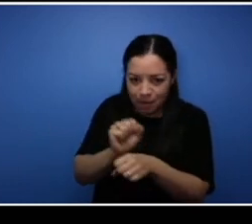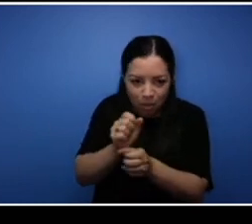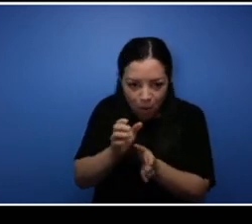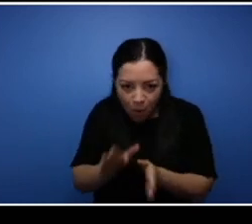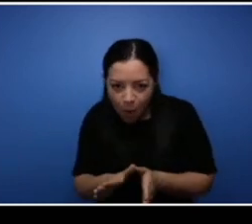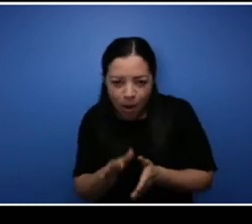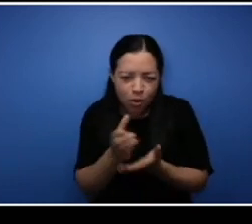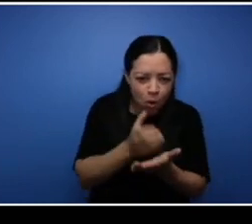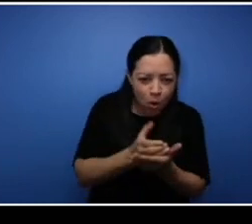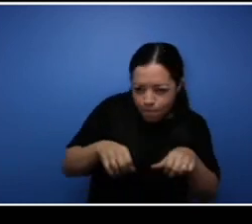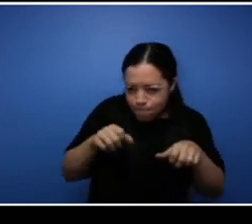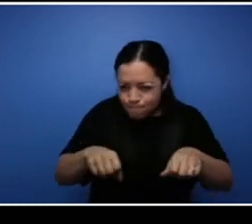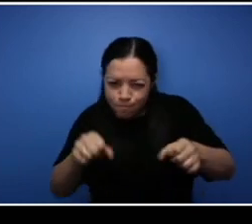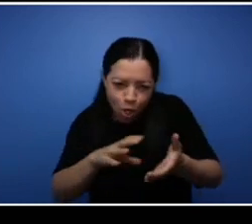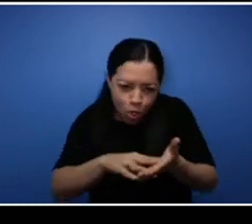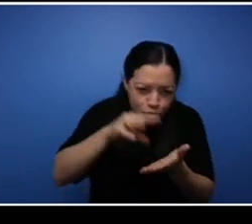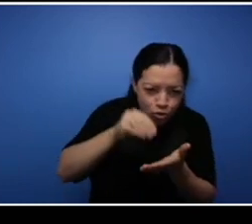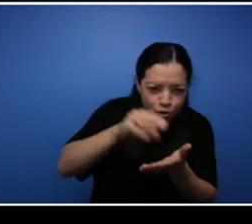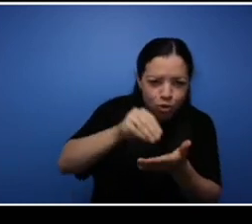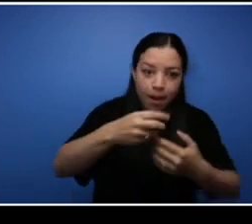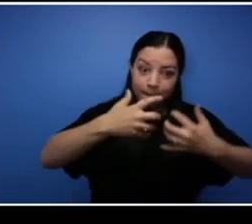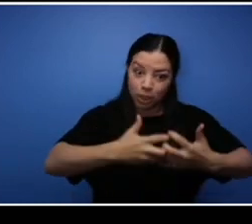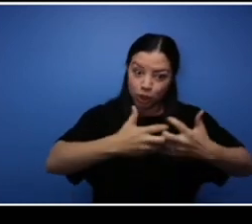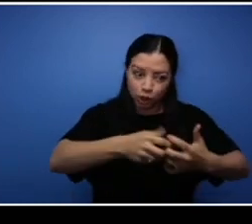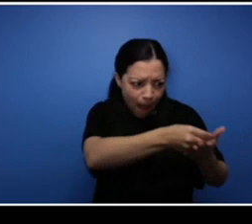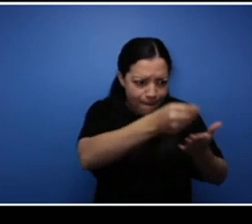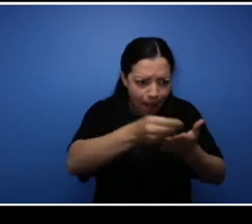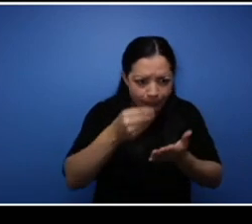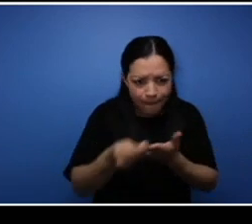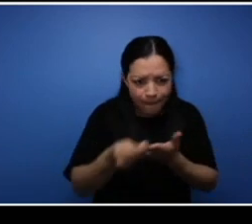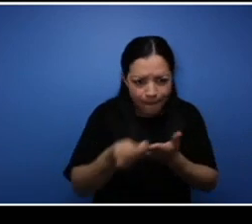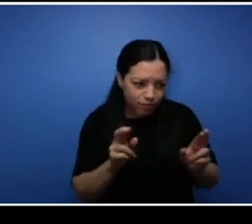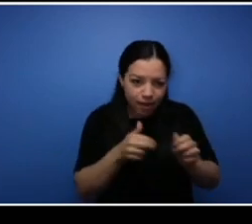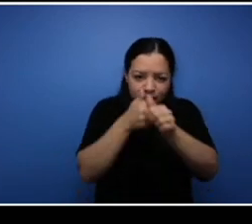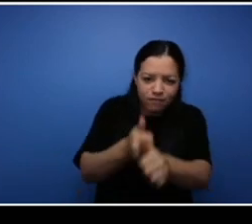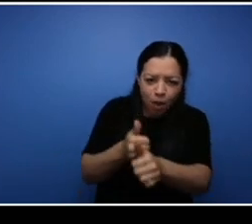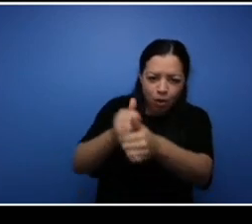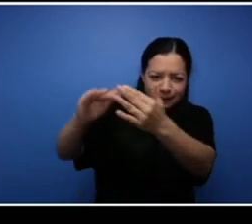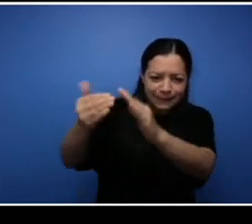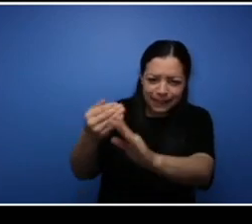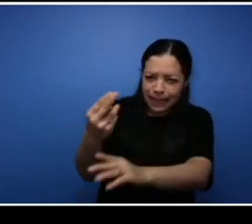we did what HRM wanted and they were just difficulty in awarding both sides but we started